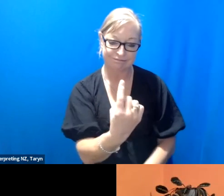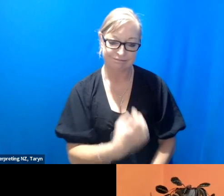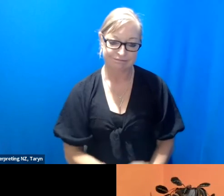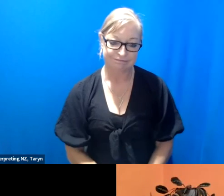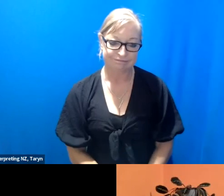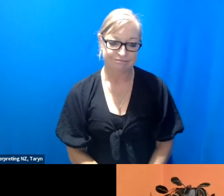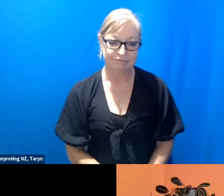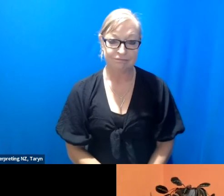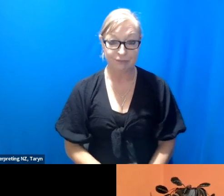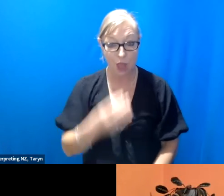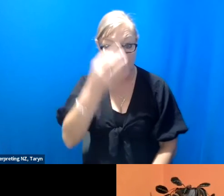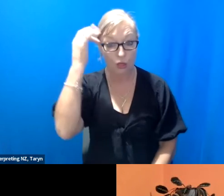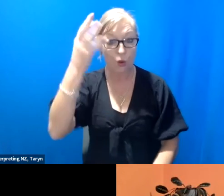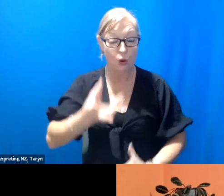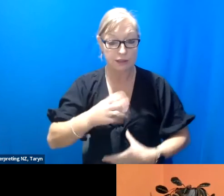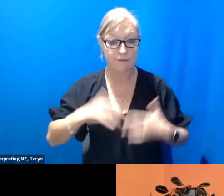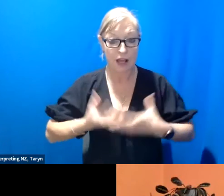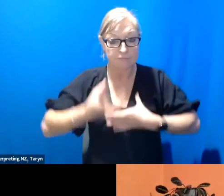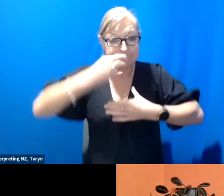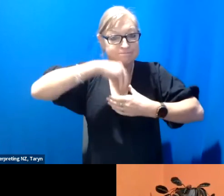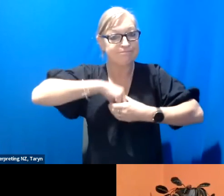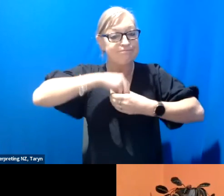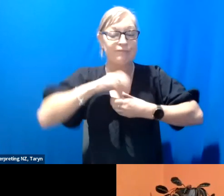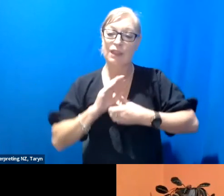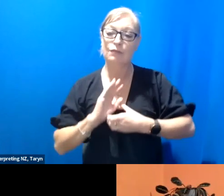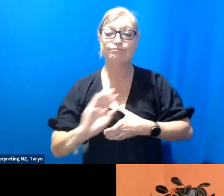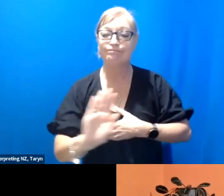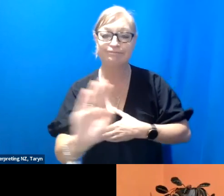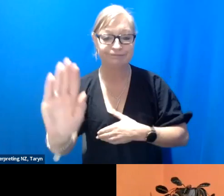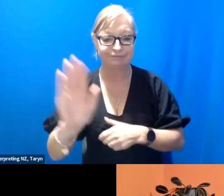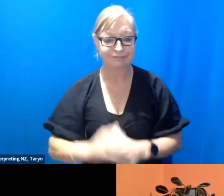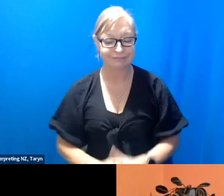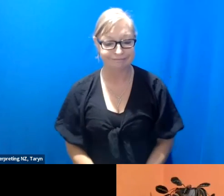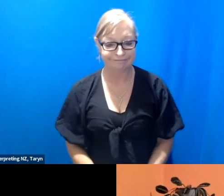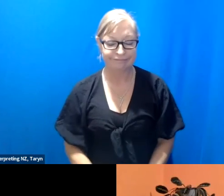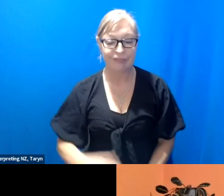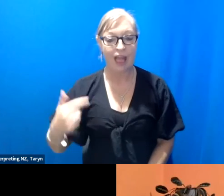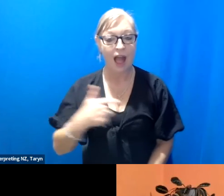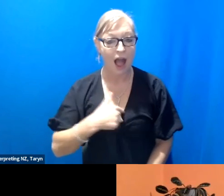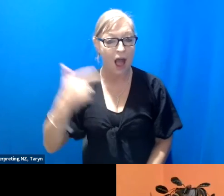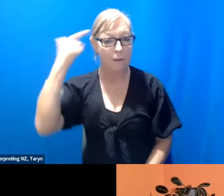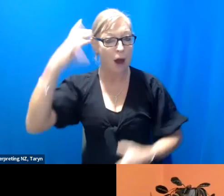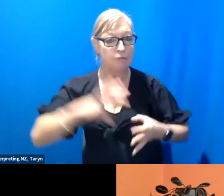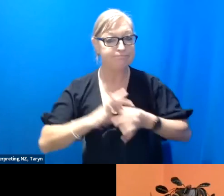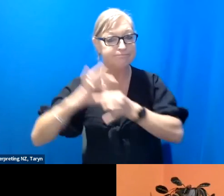these feelings forward, allies, us, in heart and mind and we move forward together from here.